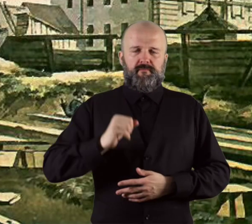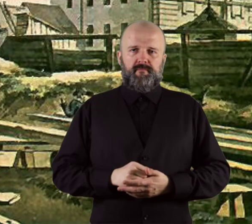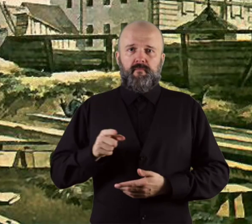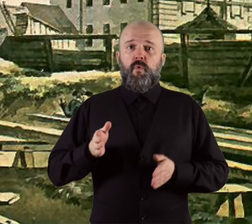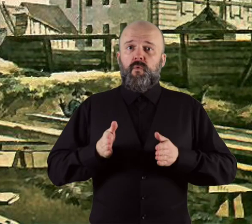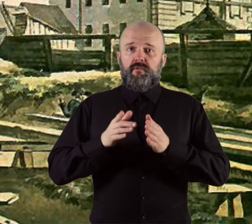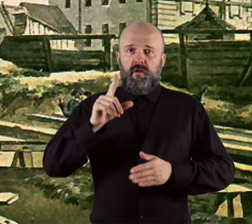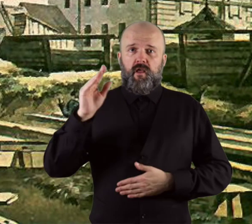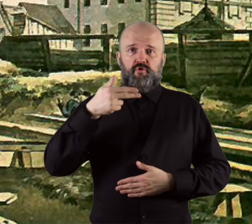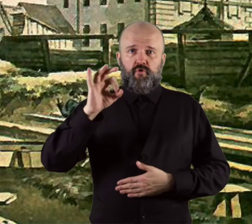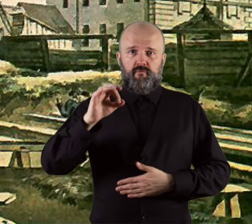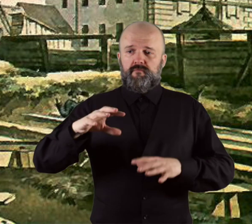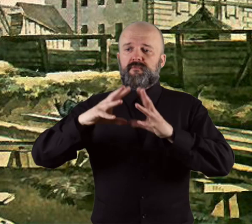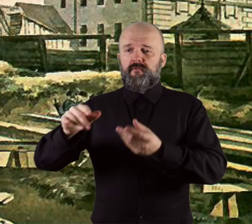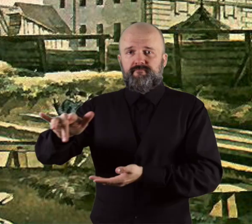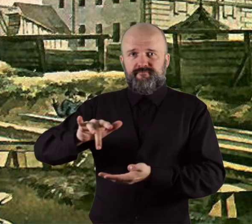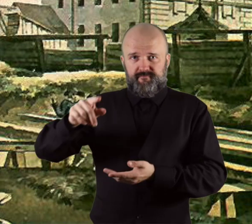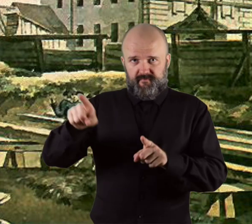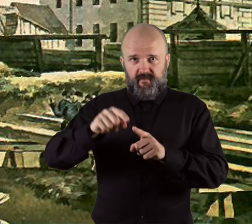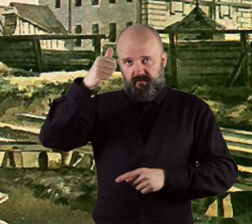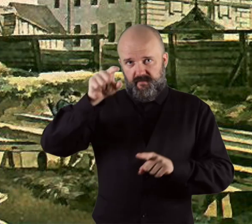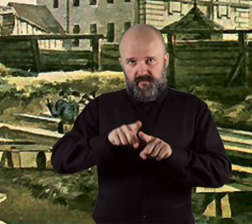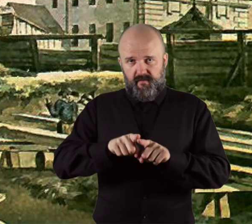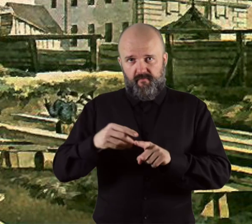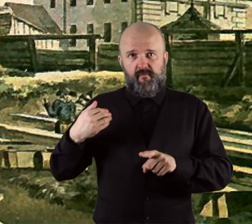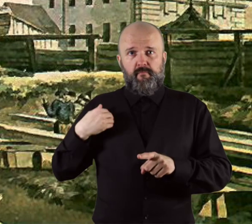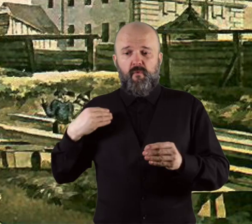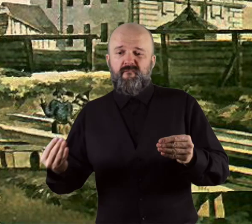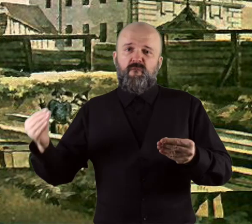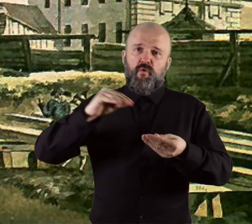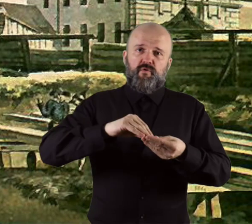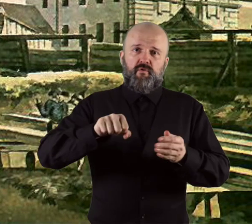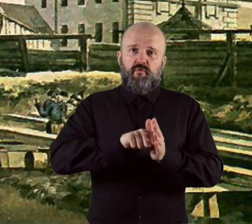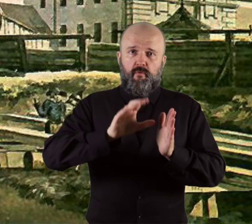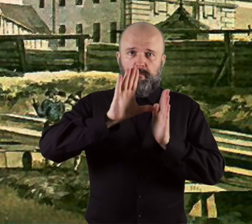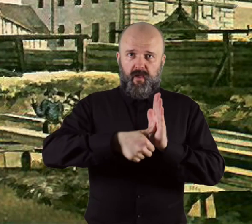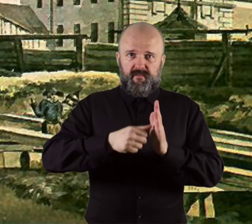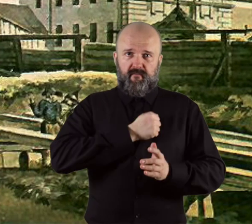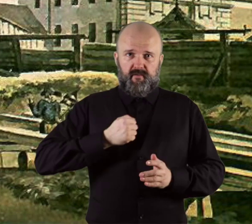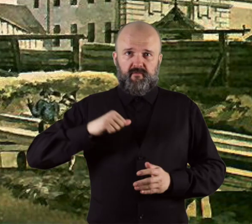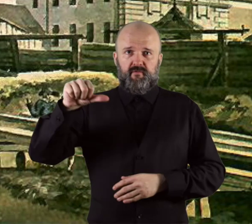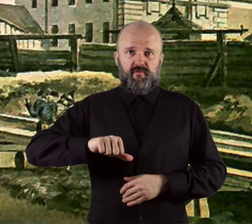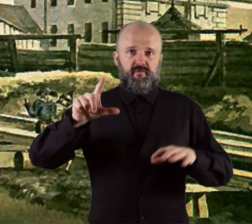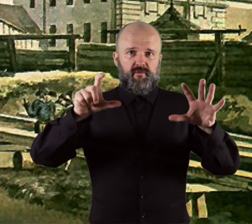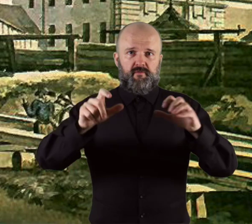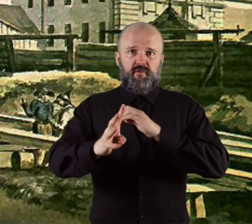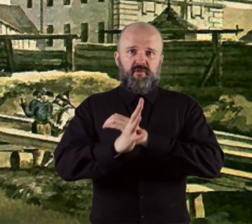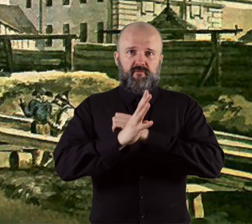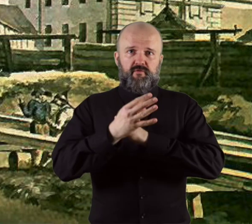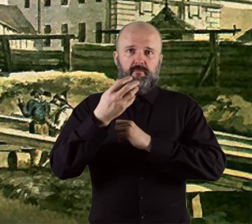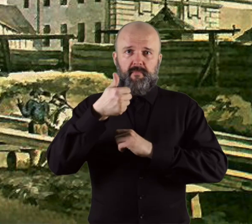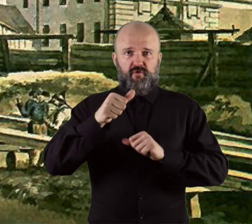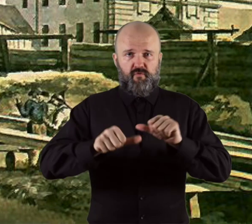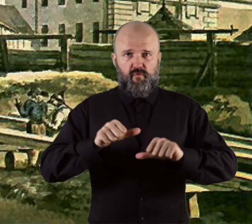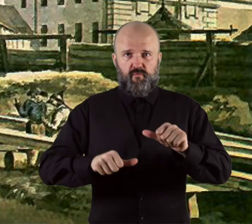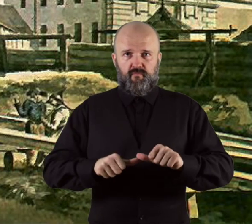Leszno Street, along with the entire jurisdiction of the same name, was included in the borders of Warsaw in 1791,